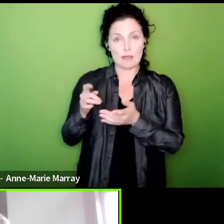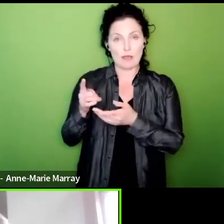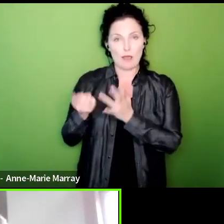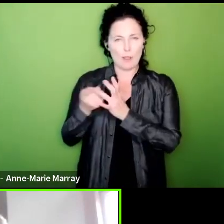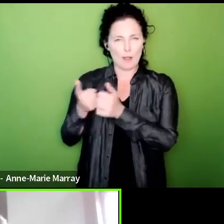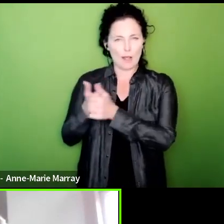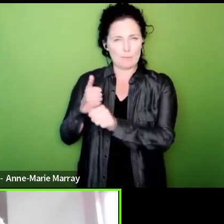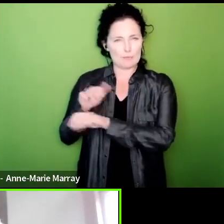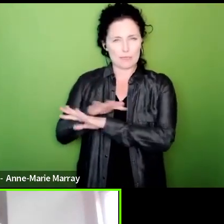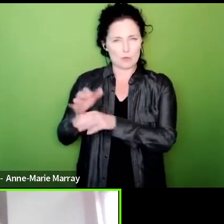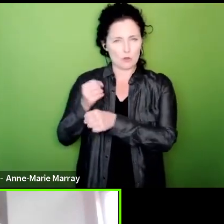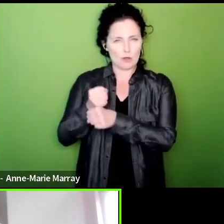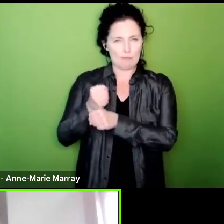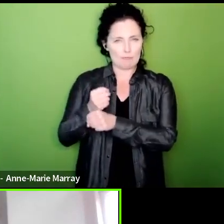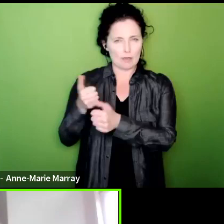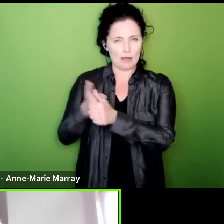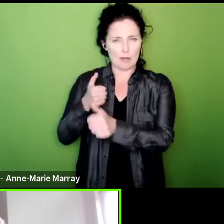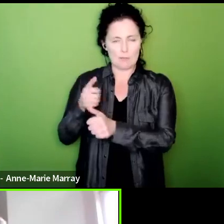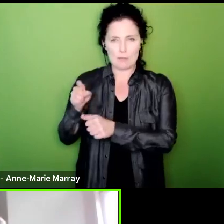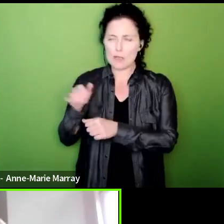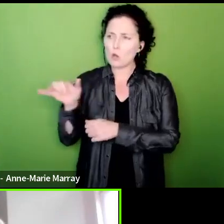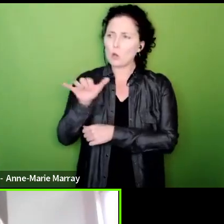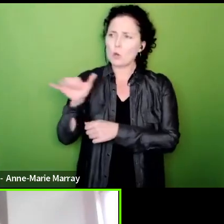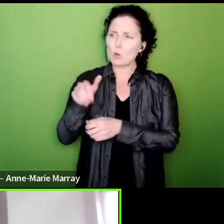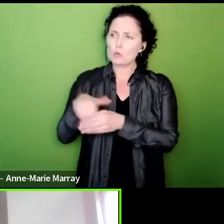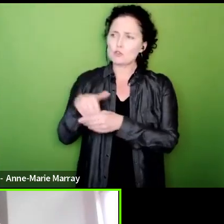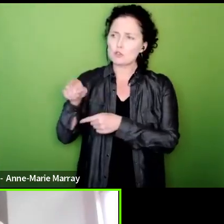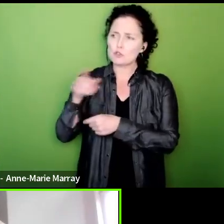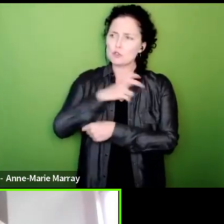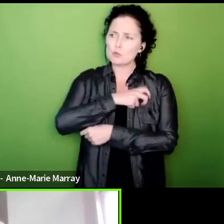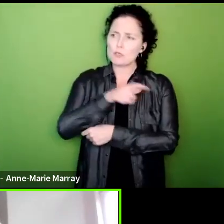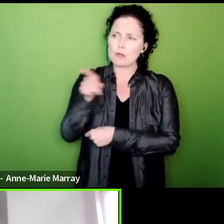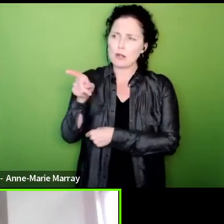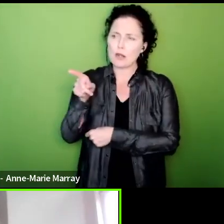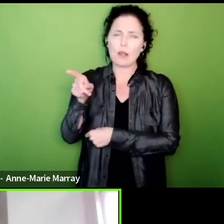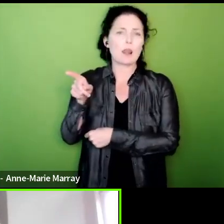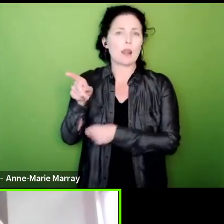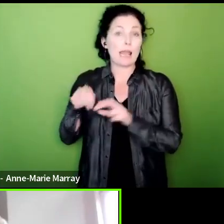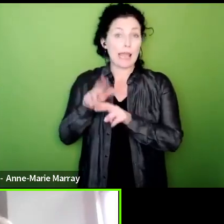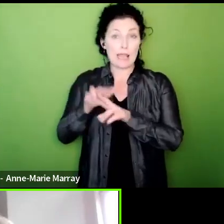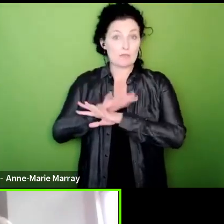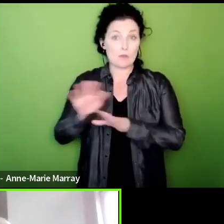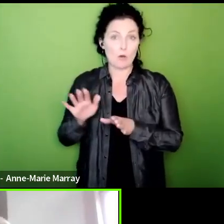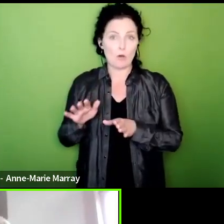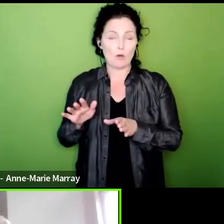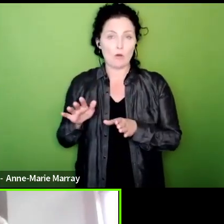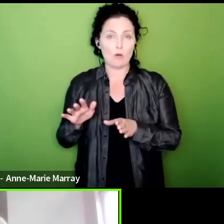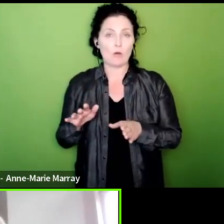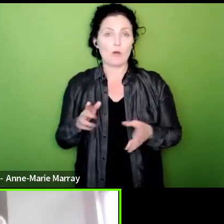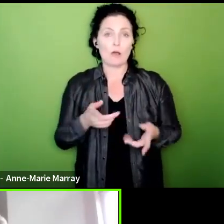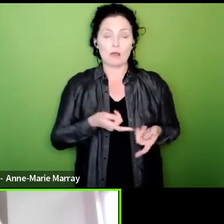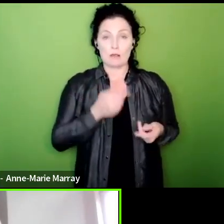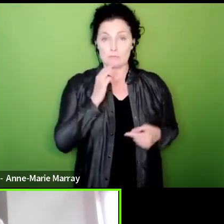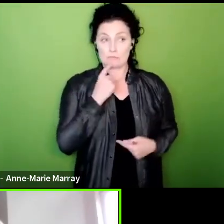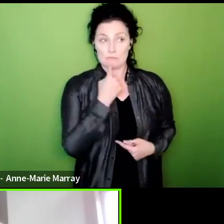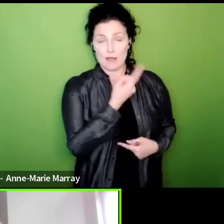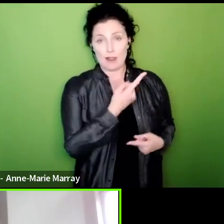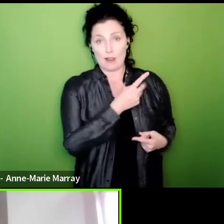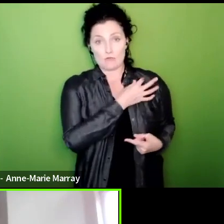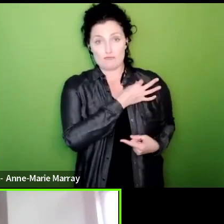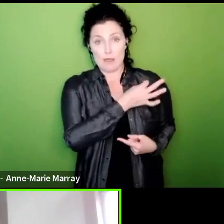they in the union which one and then raise that uh either with your rep uh or with your group member